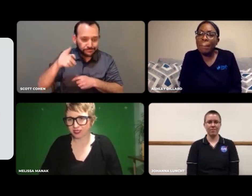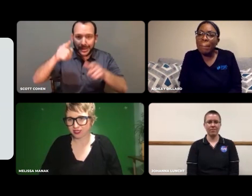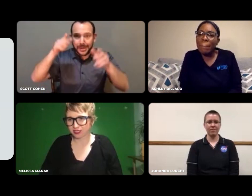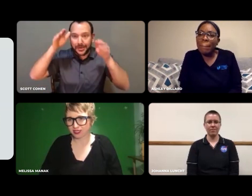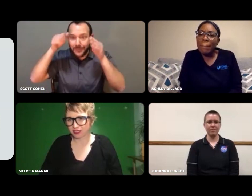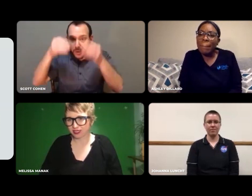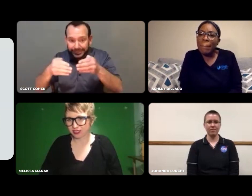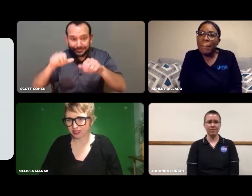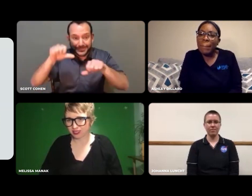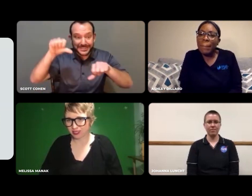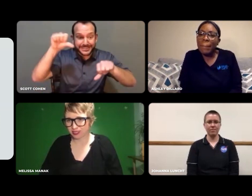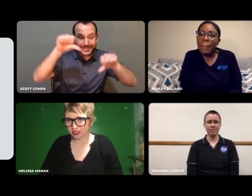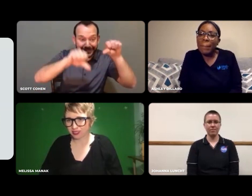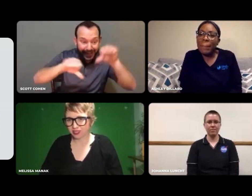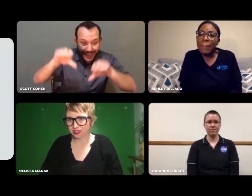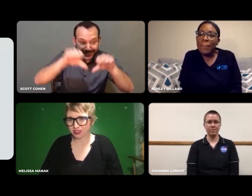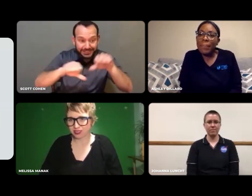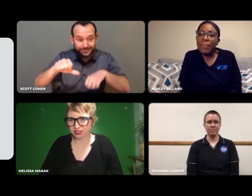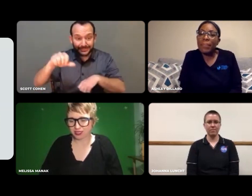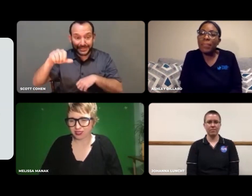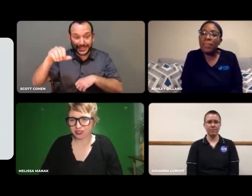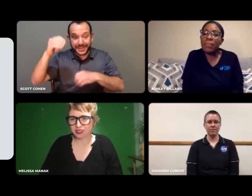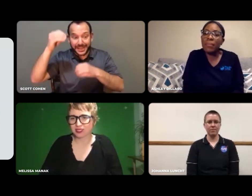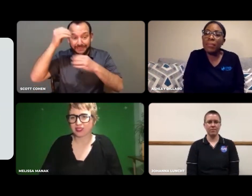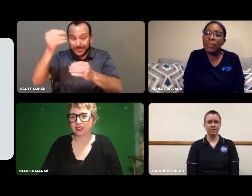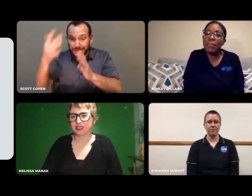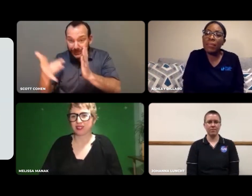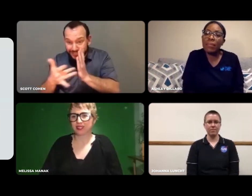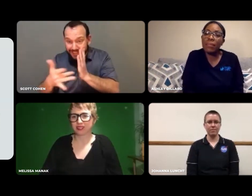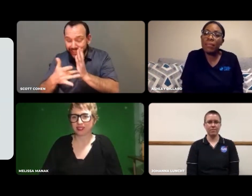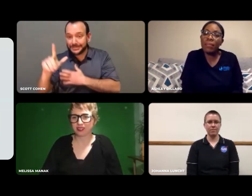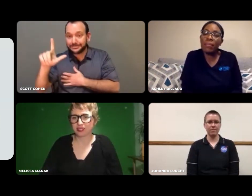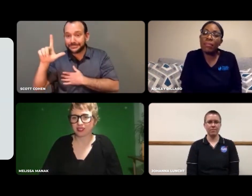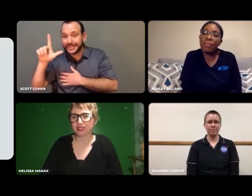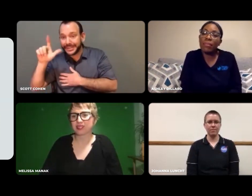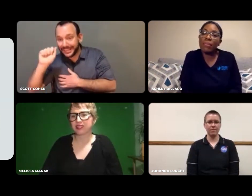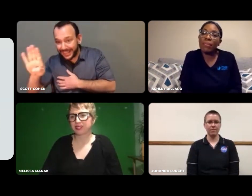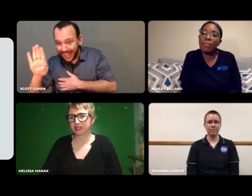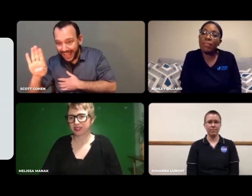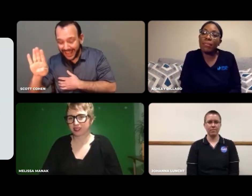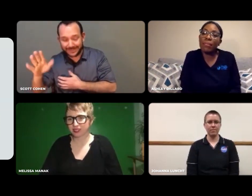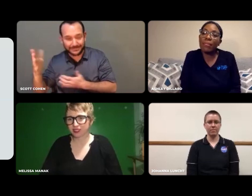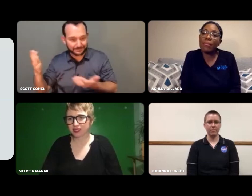What's the difference between a science lab and a information technology lab?